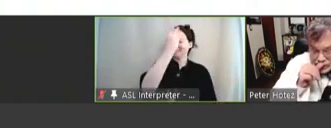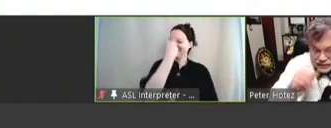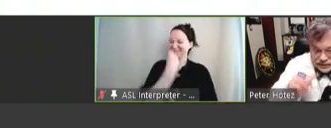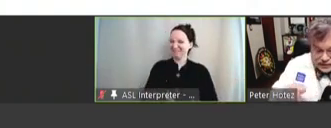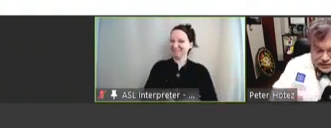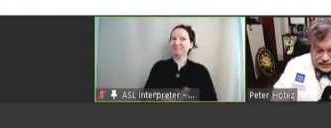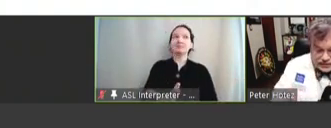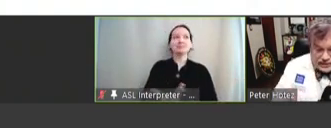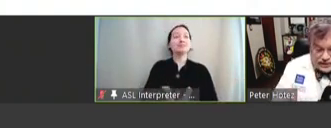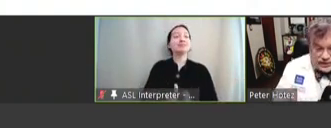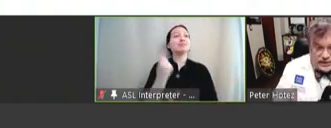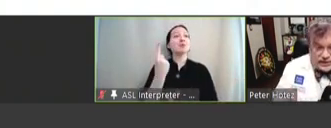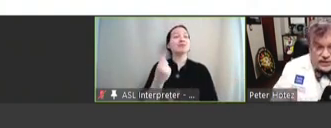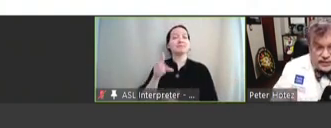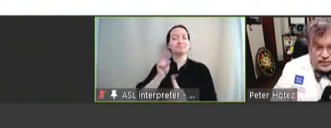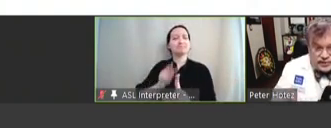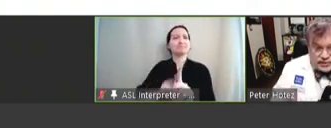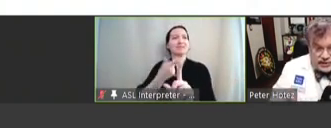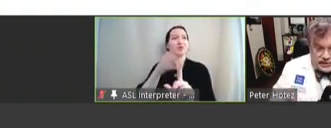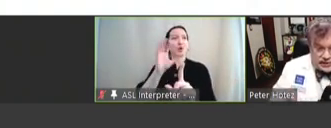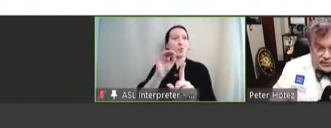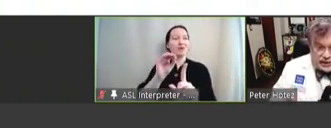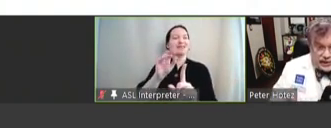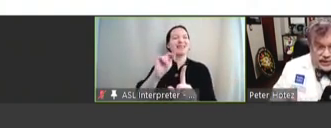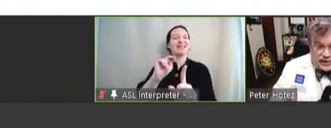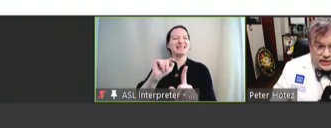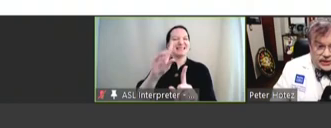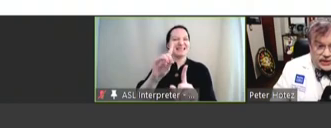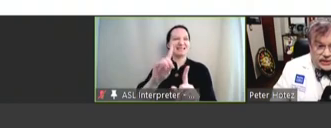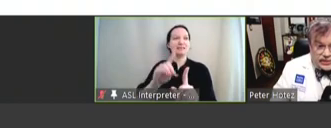one of our heroes in neglected tropical diseases, Mwele Malecela, who